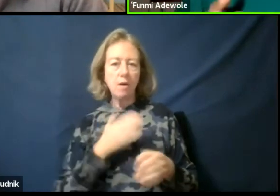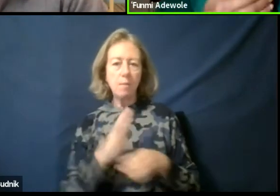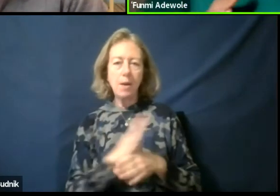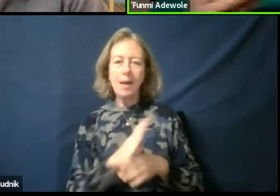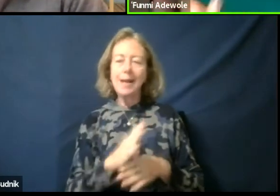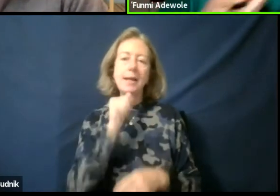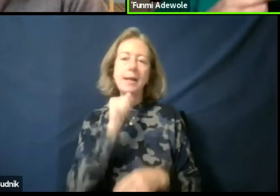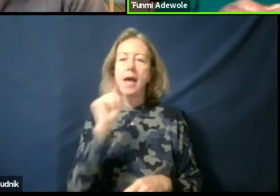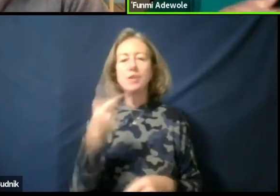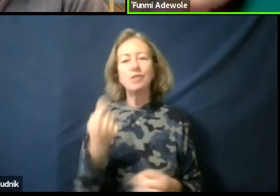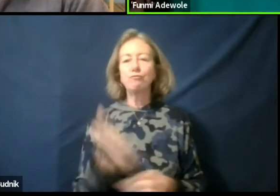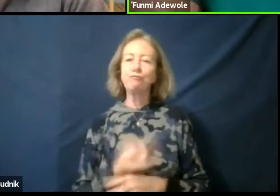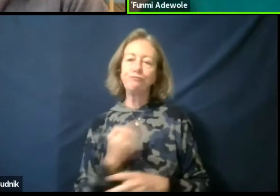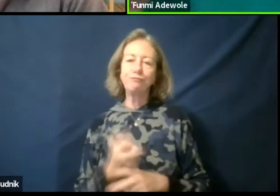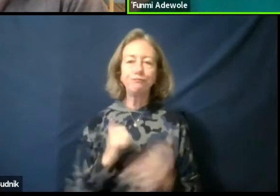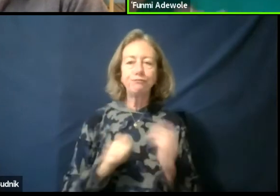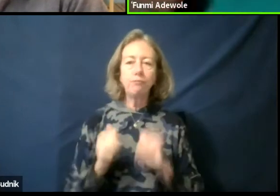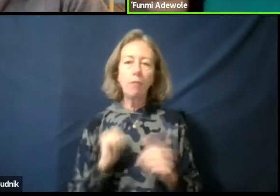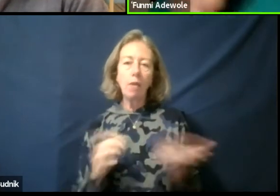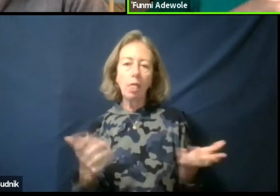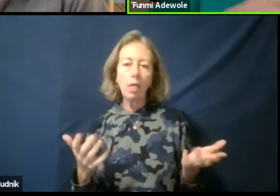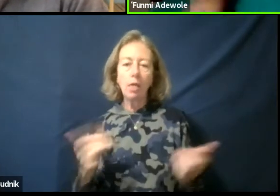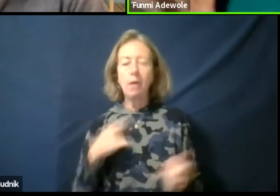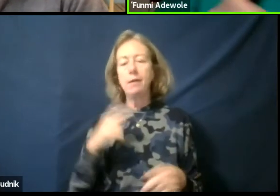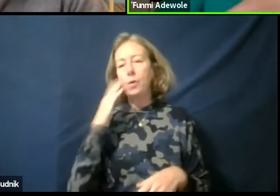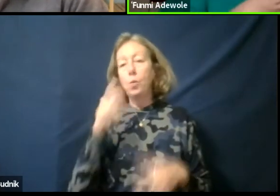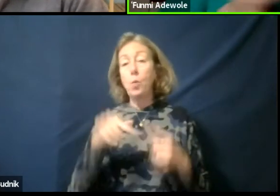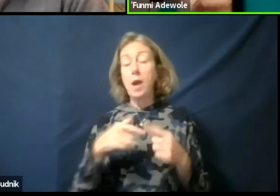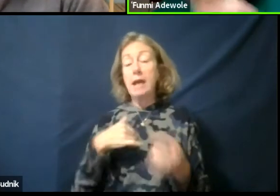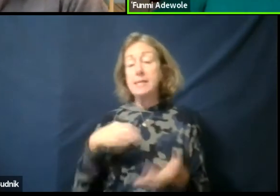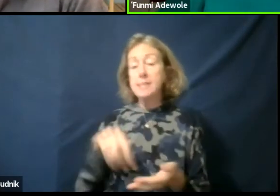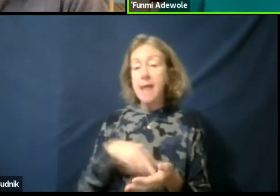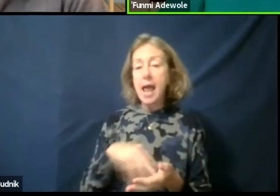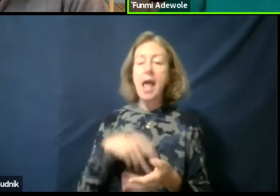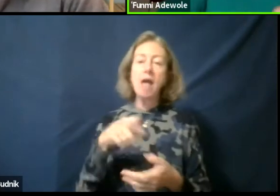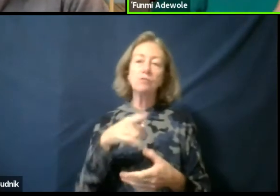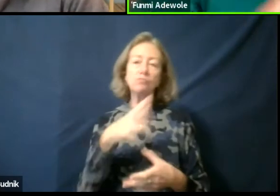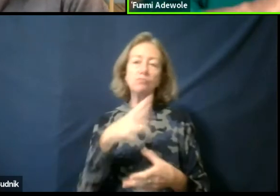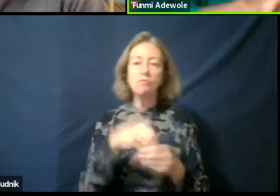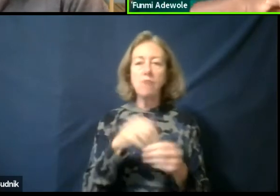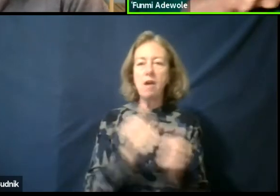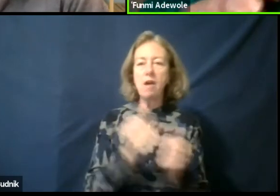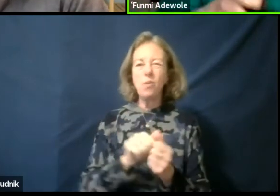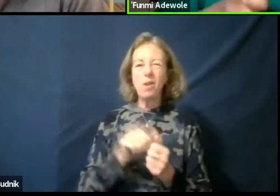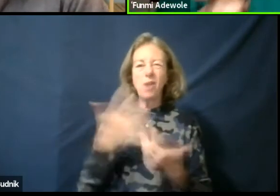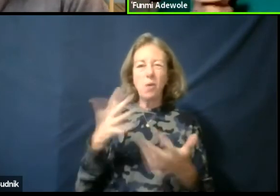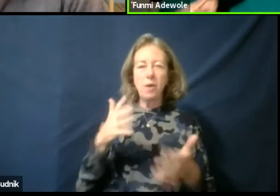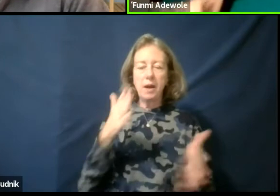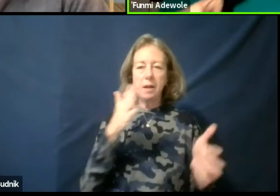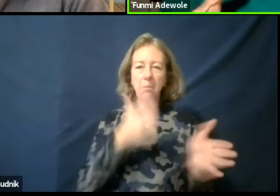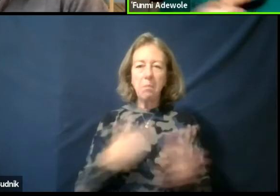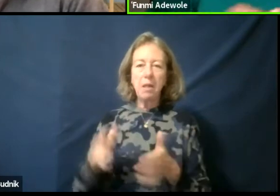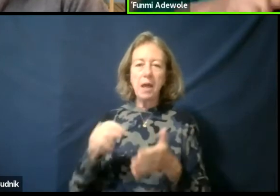You know, I always say that you know when I dance. You know you take part in a choreography. You learn a few steps of